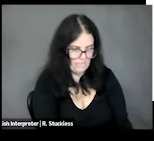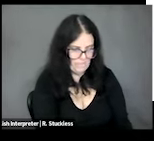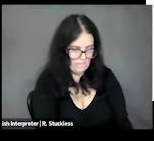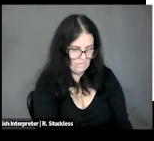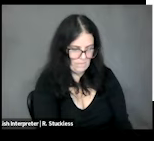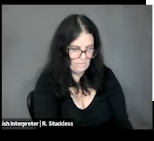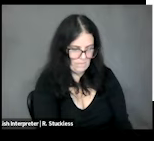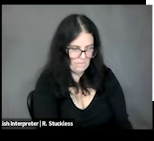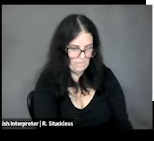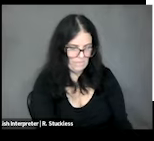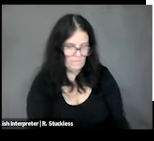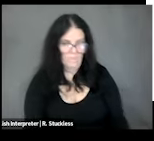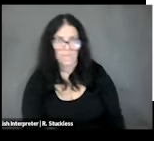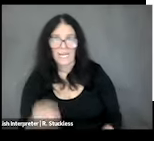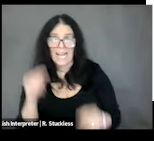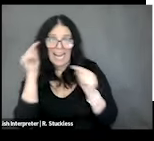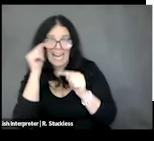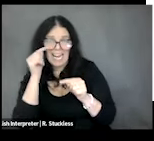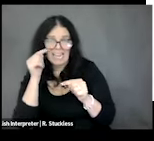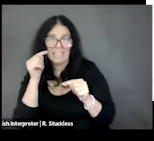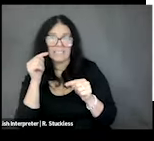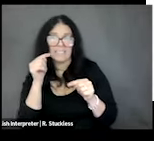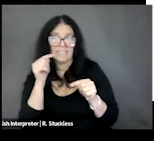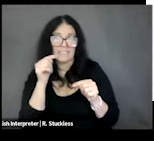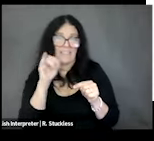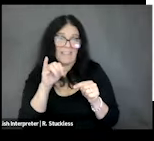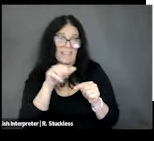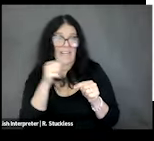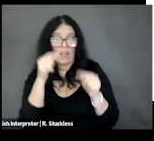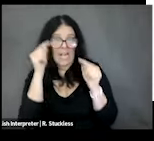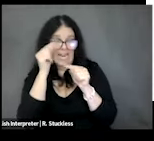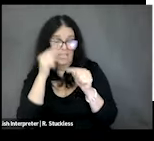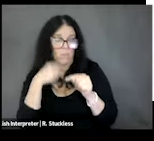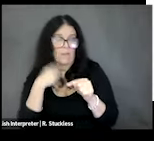of the things that's often overlooked in headaches is artificial sweeteners and sugar alcohols in our